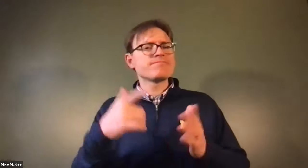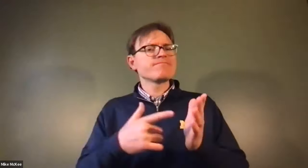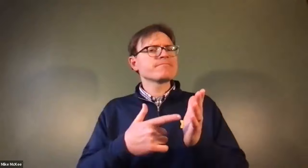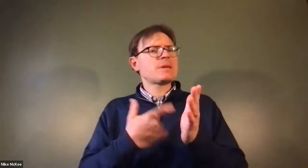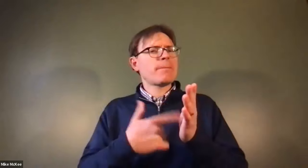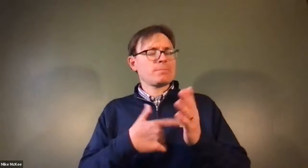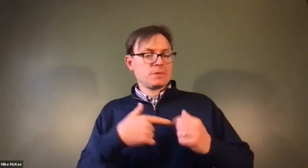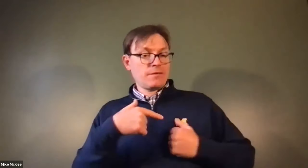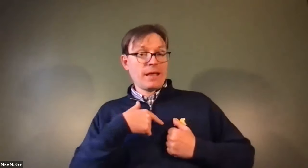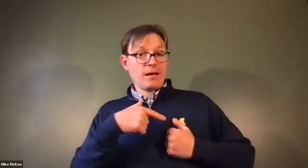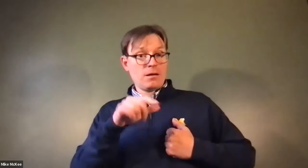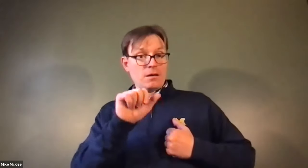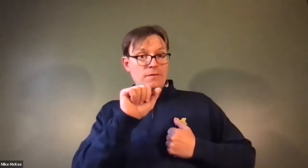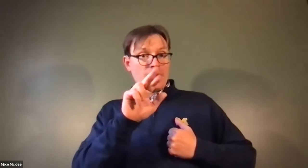James Cech: So what happens with heart disease.